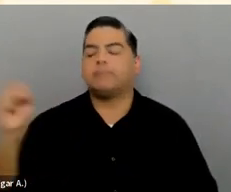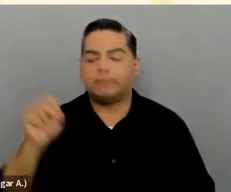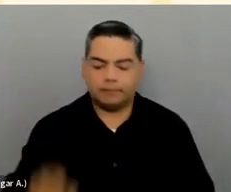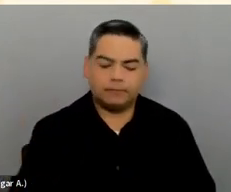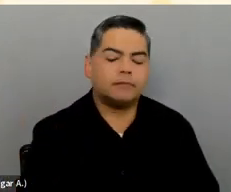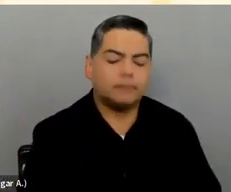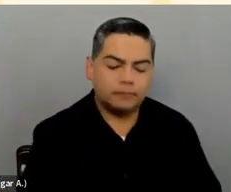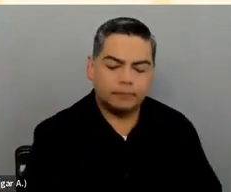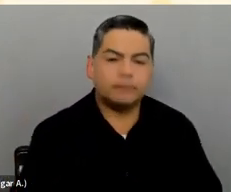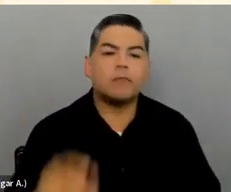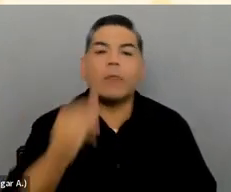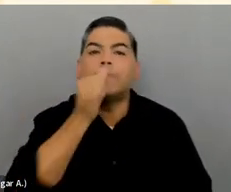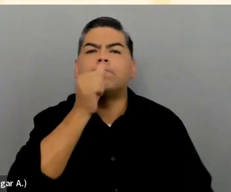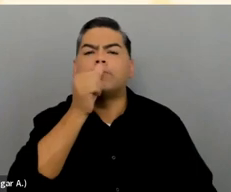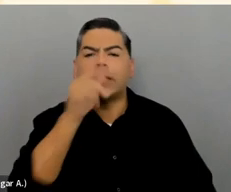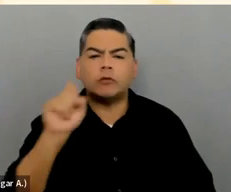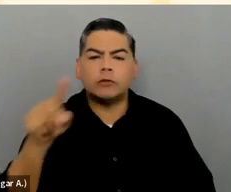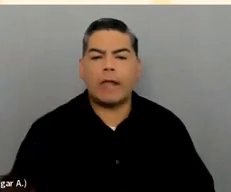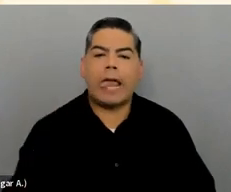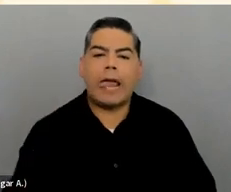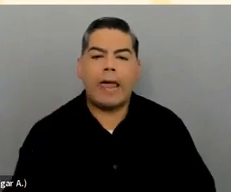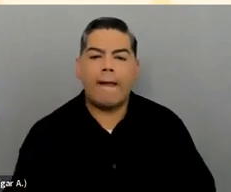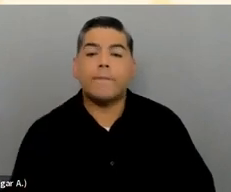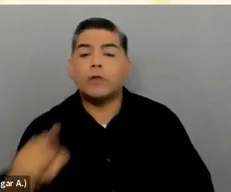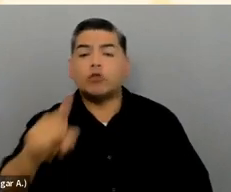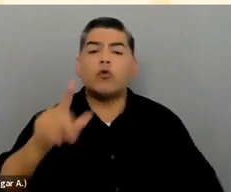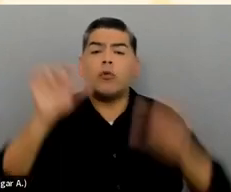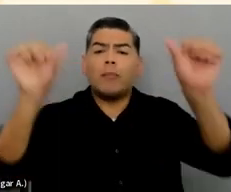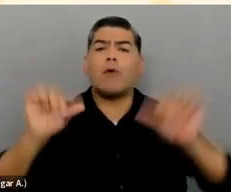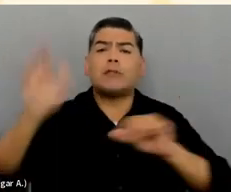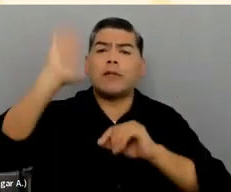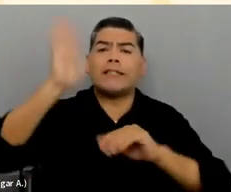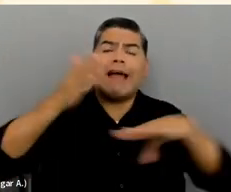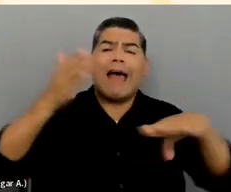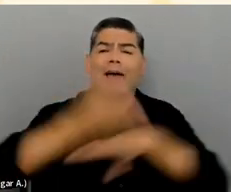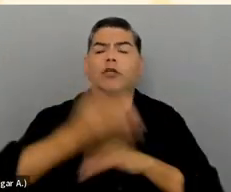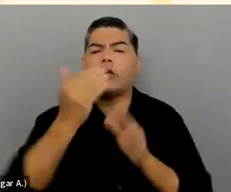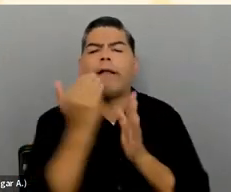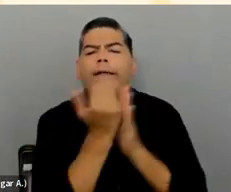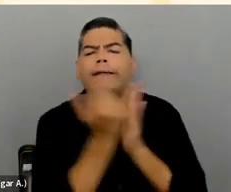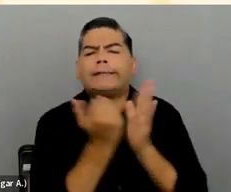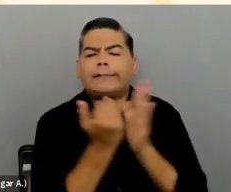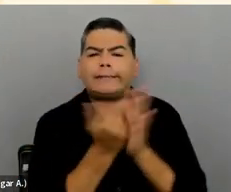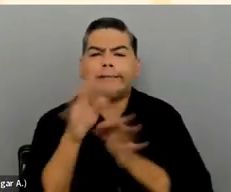Anonymous question: Do you ever post a presentation after the lesson to a website?